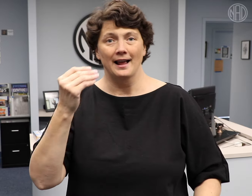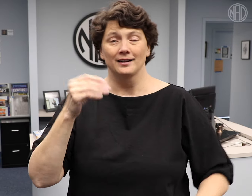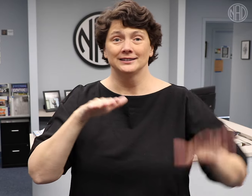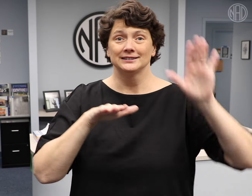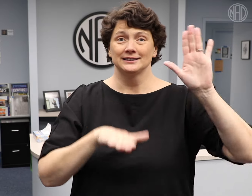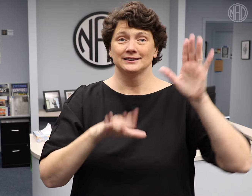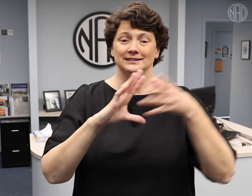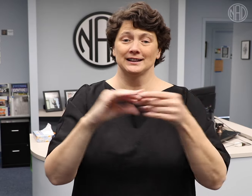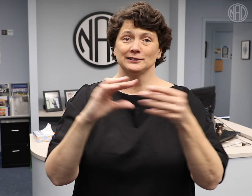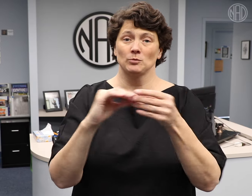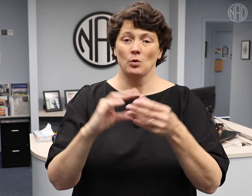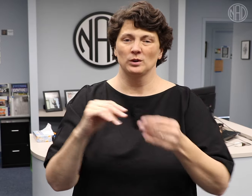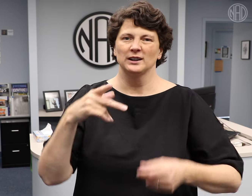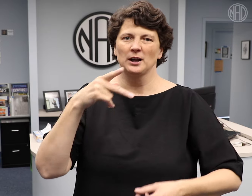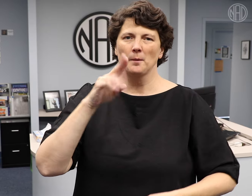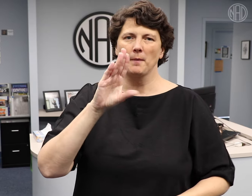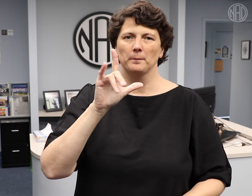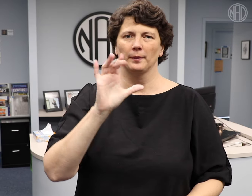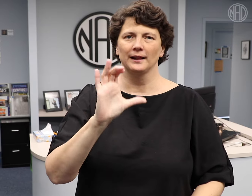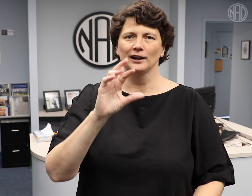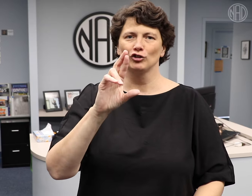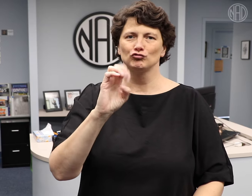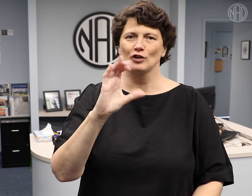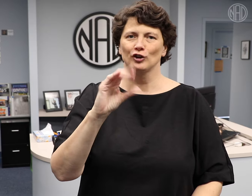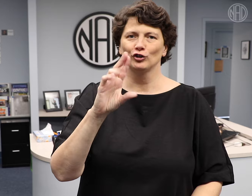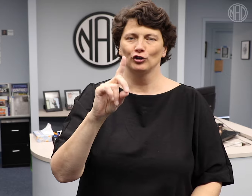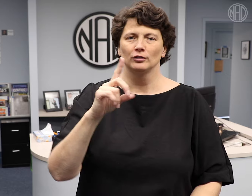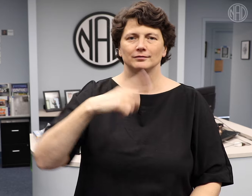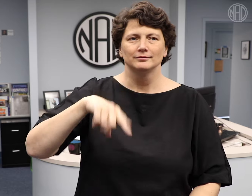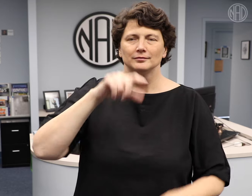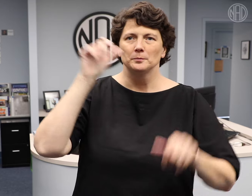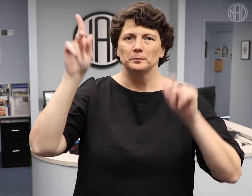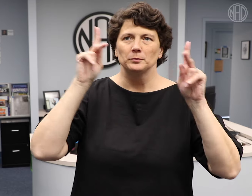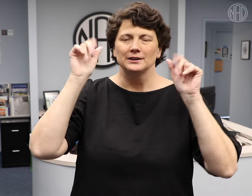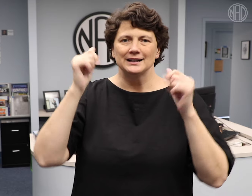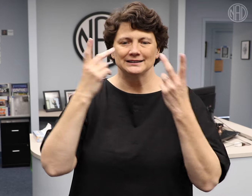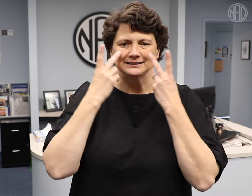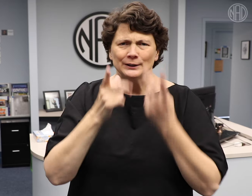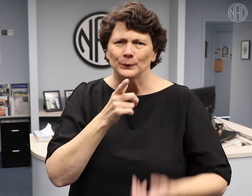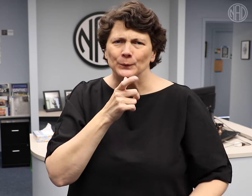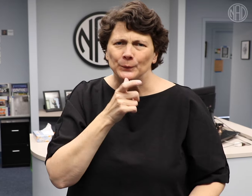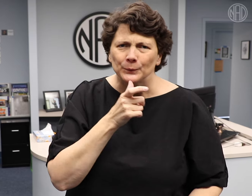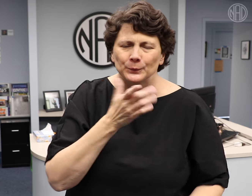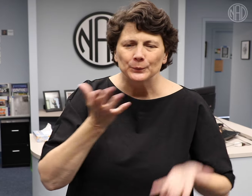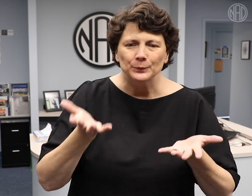Testimonies are public record for anybody to see.